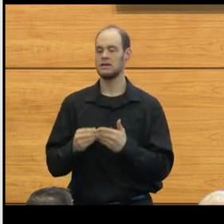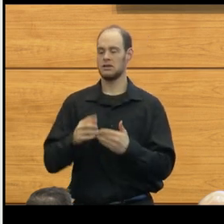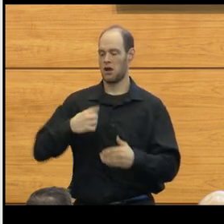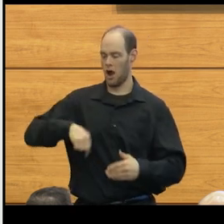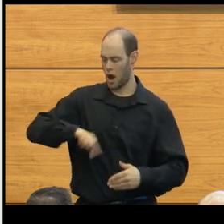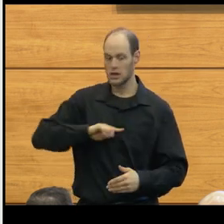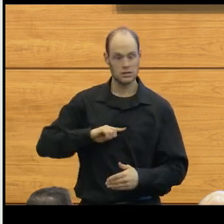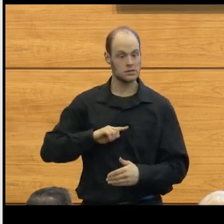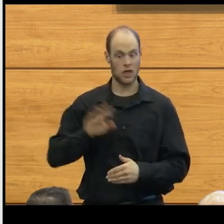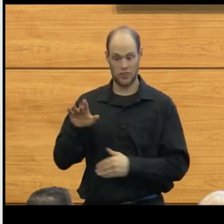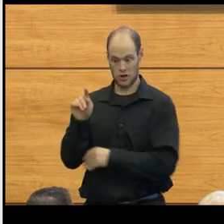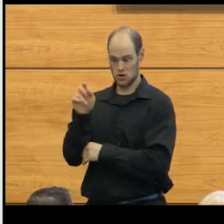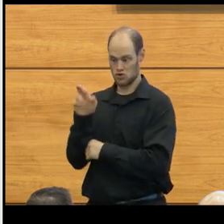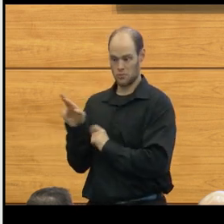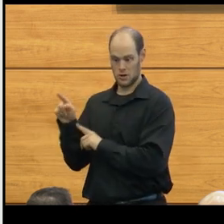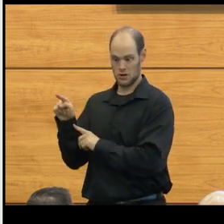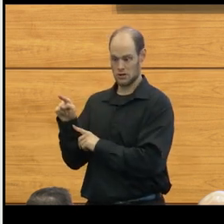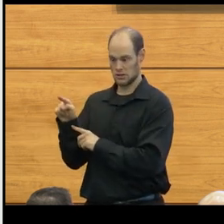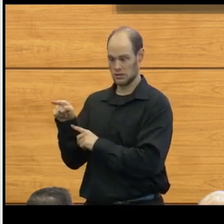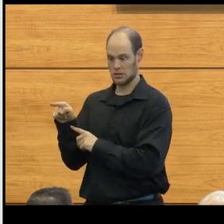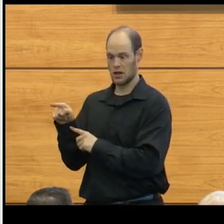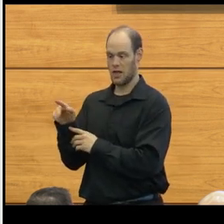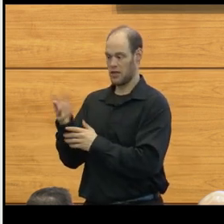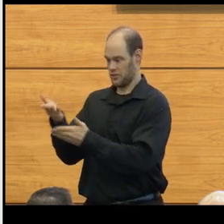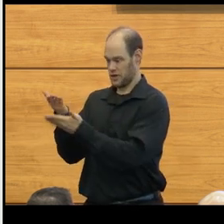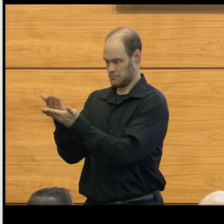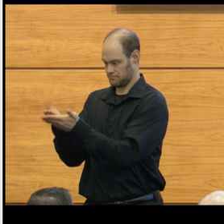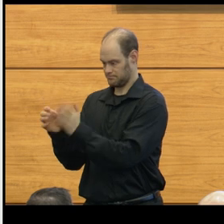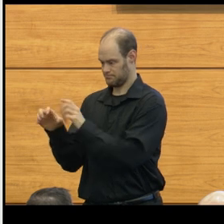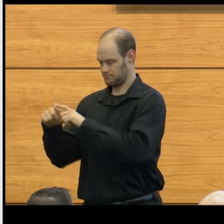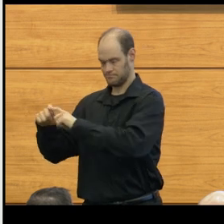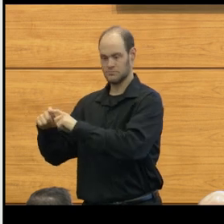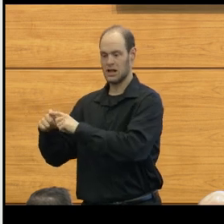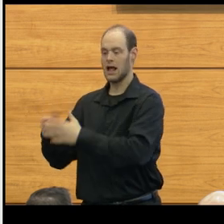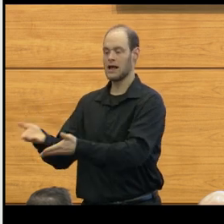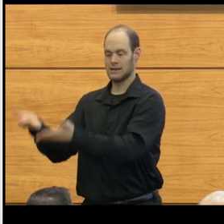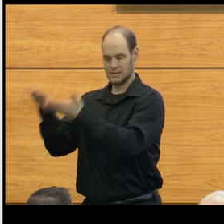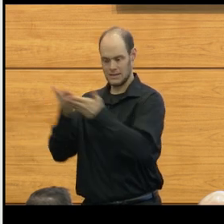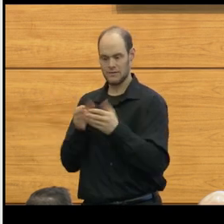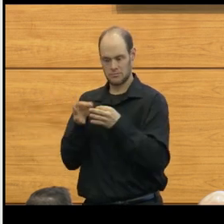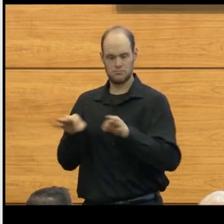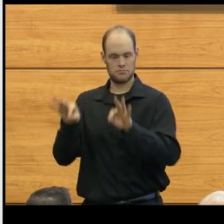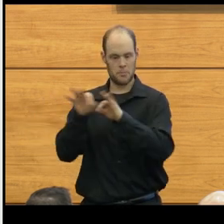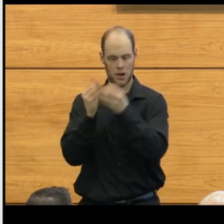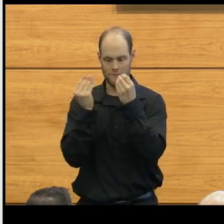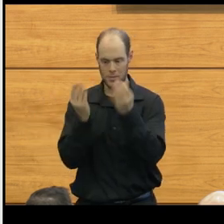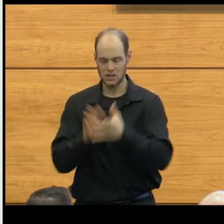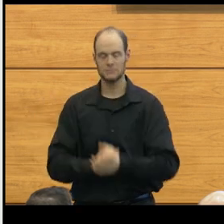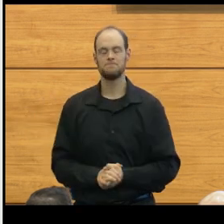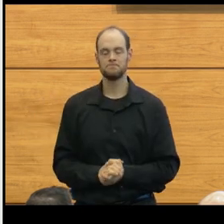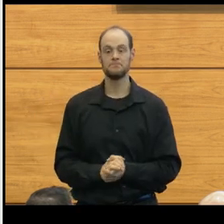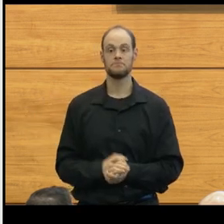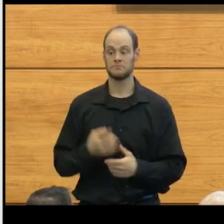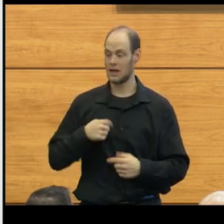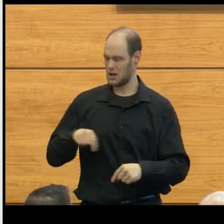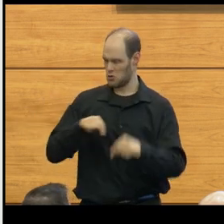because their tumor specimens are still providing us and giving us important information. And I go back to what I said before,